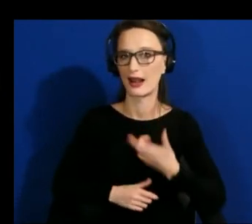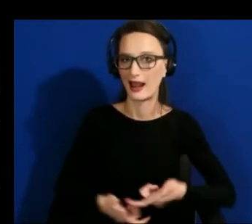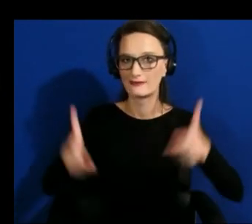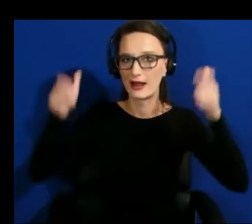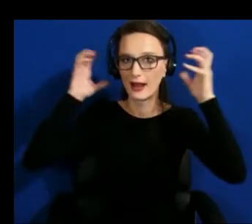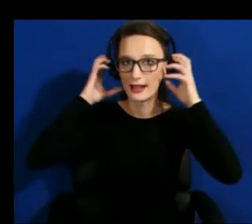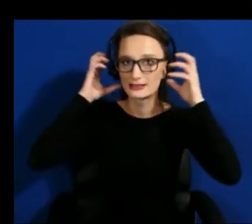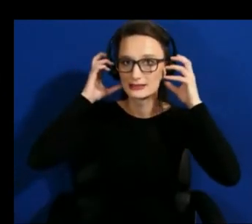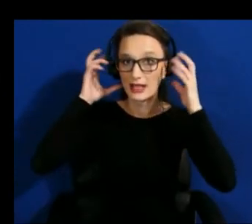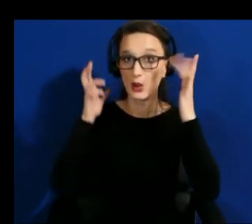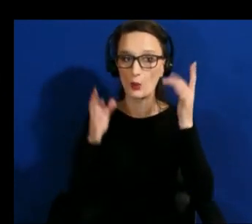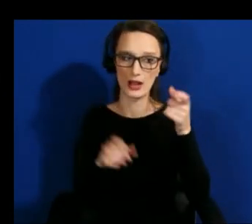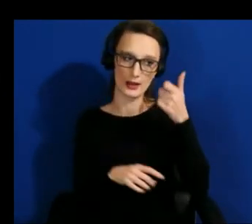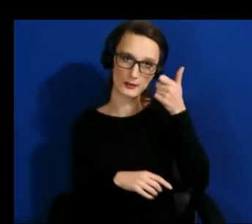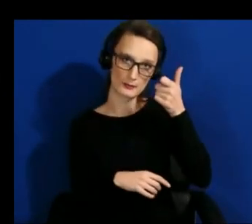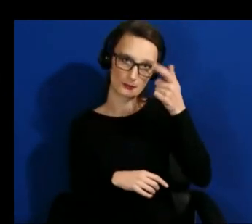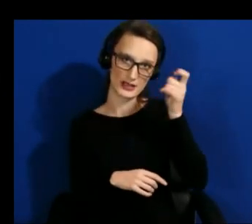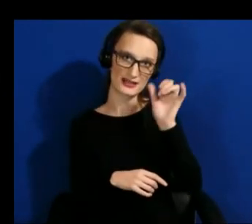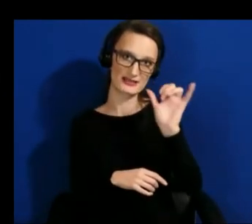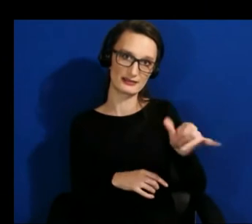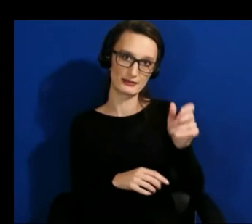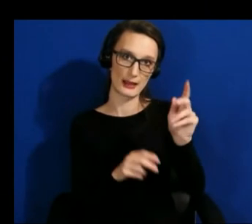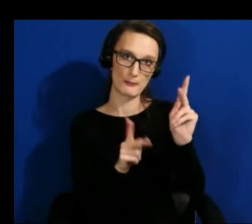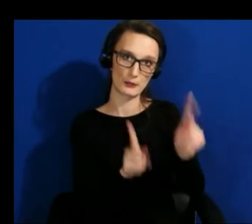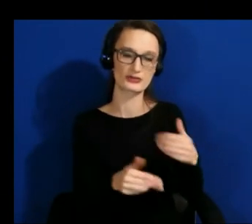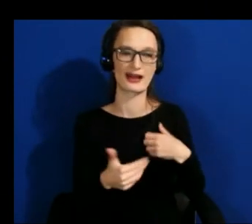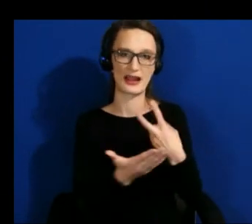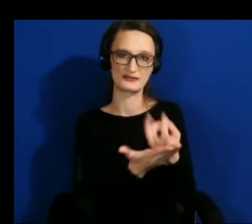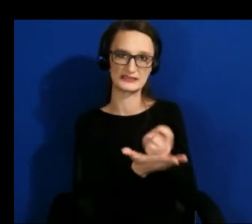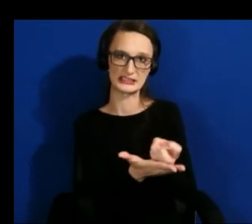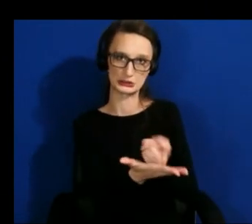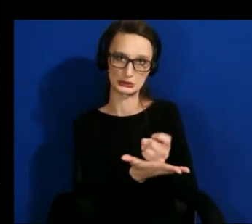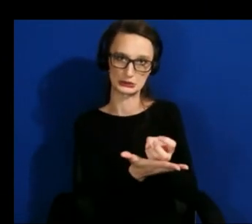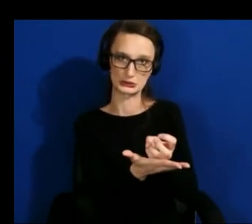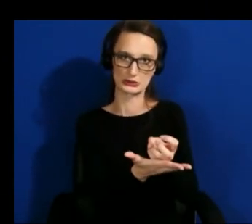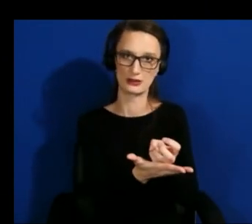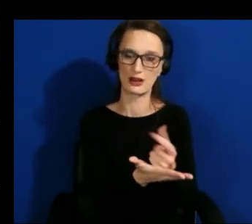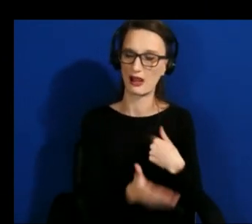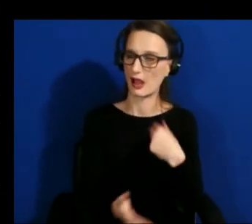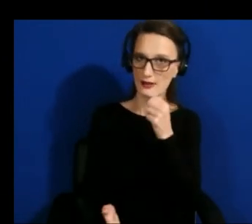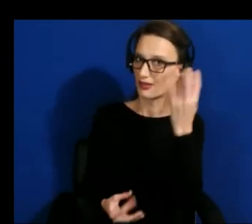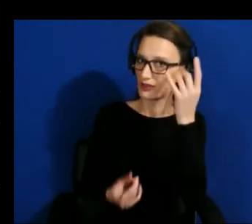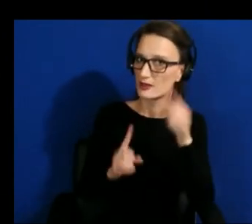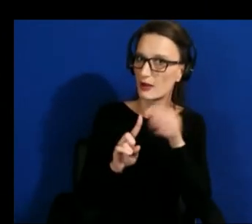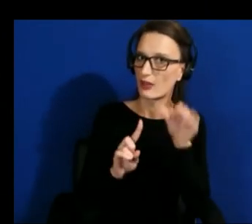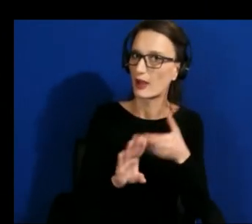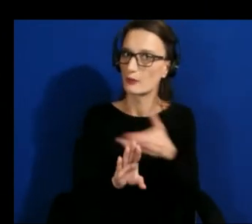considered when i was building this and now it's apparent to me that it's not just you know one